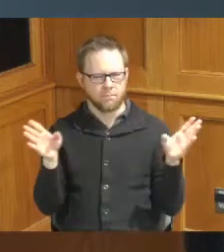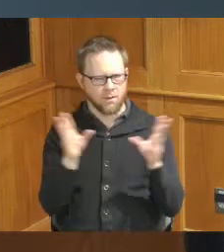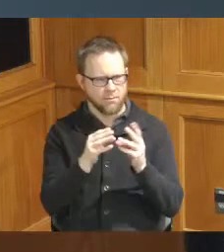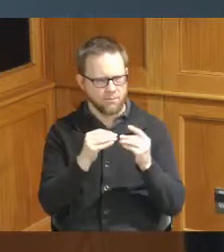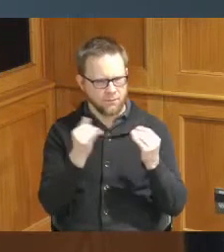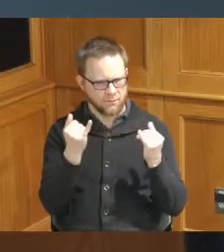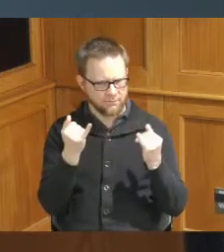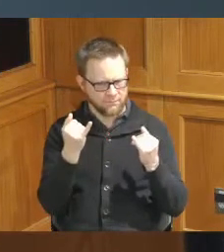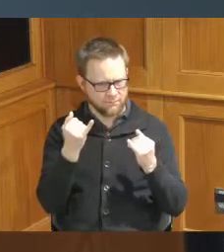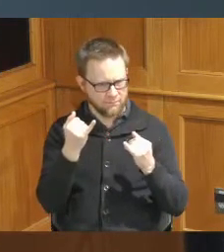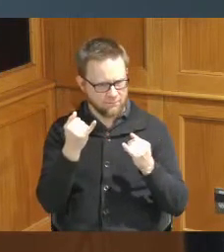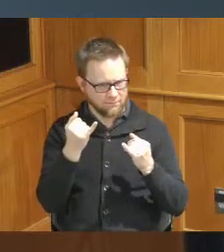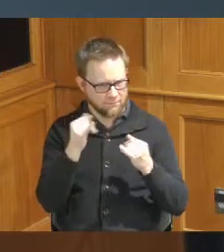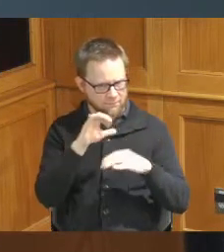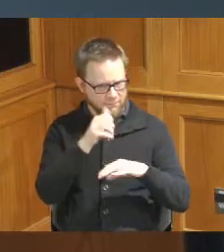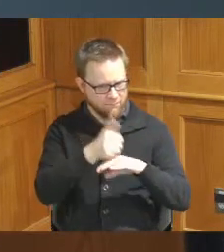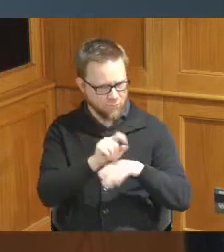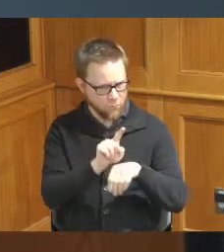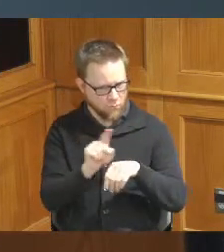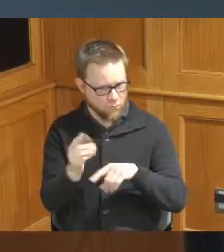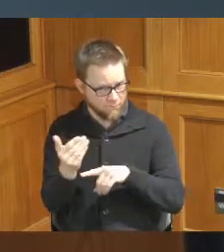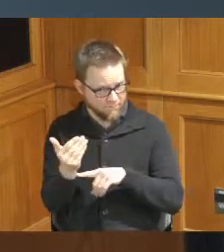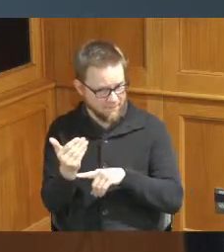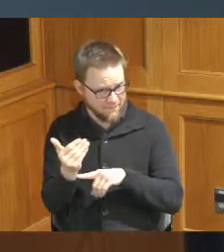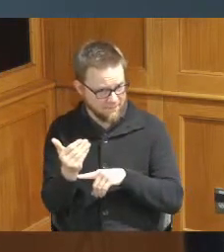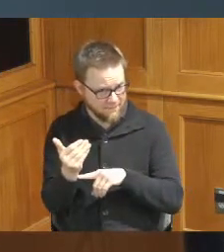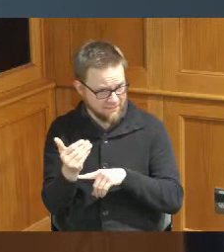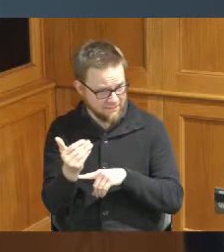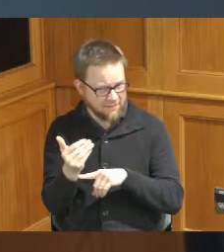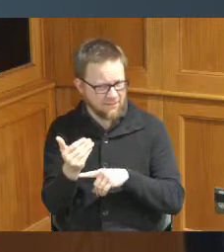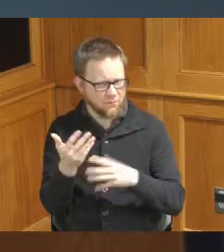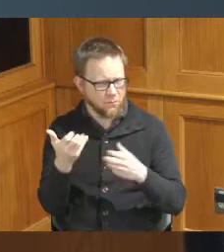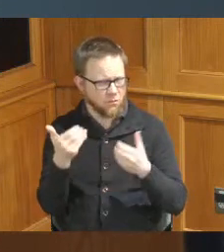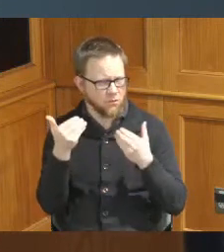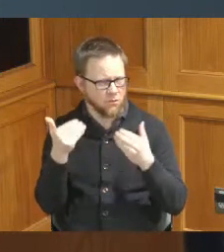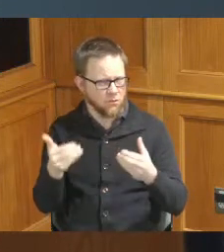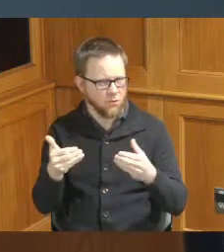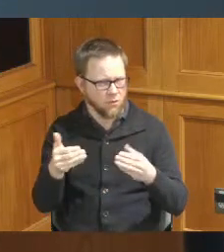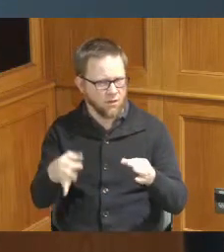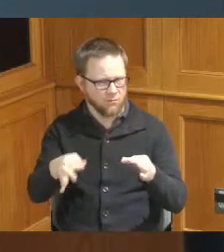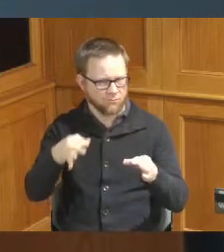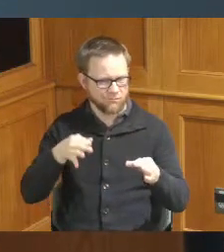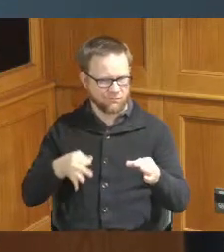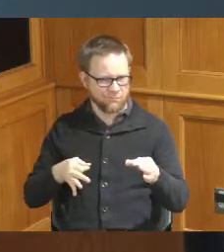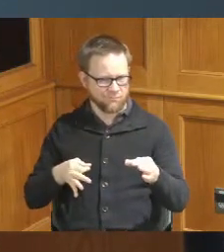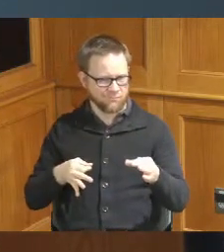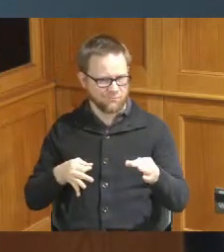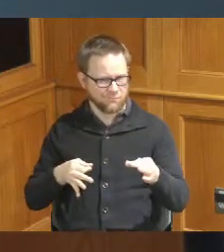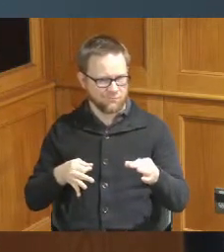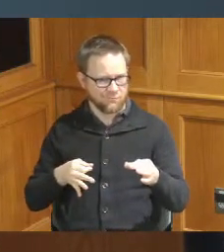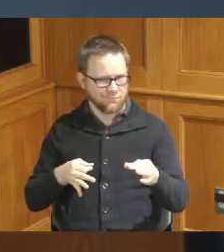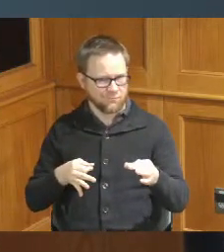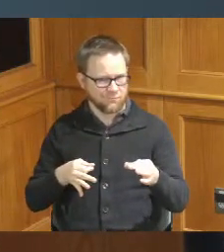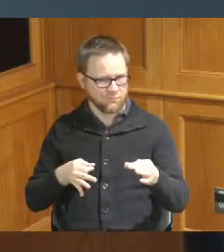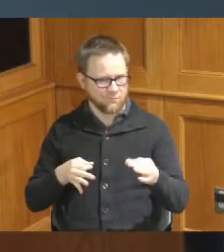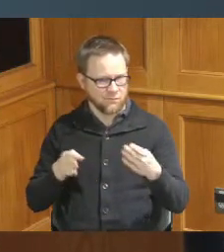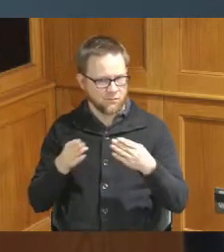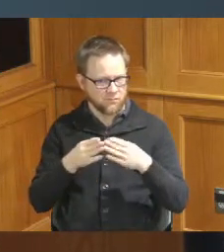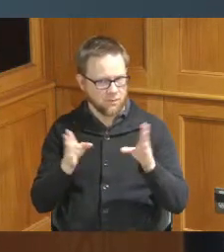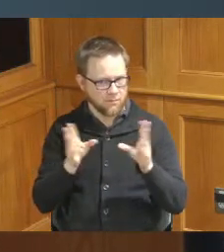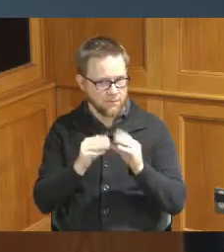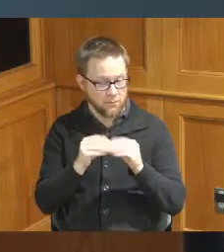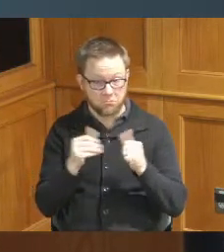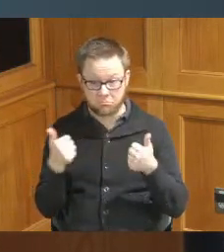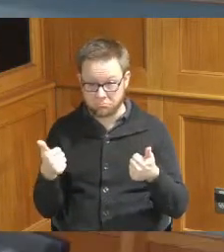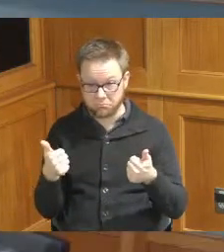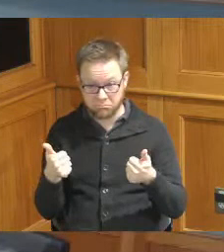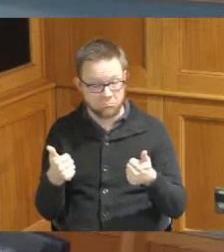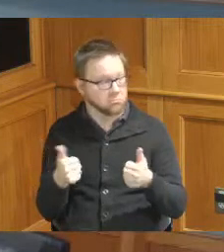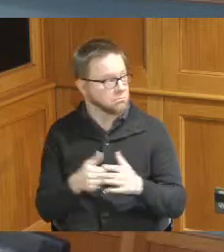for 1:15. we're going to advance that now and go into the public hearing okay